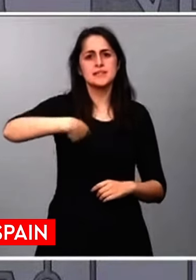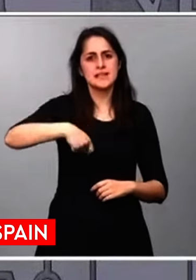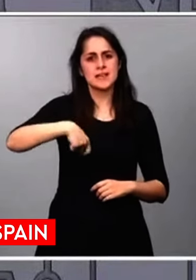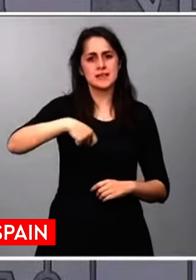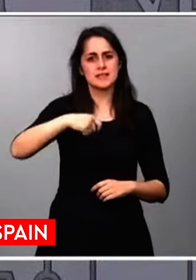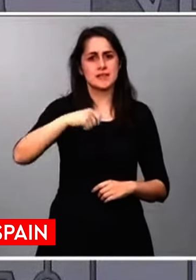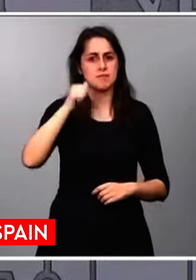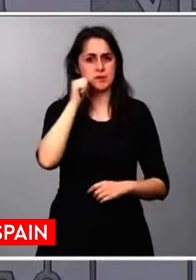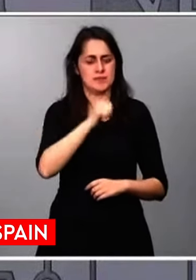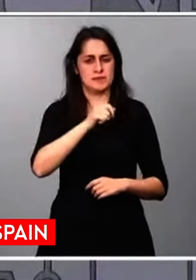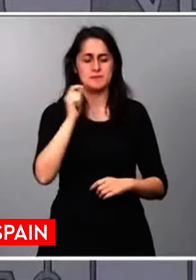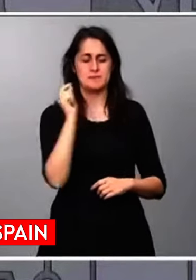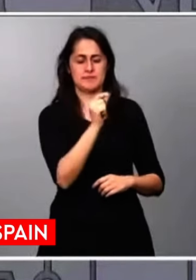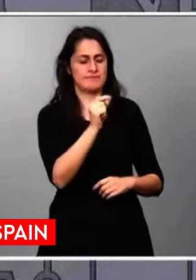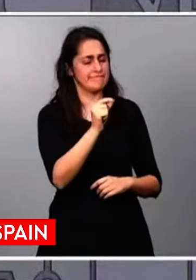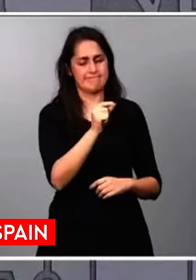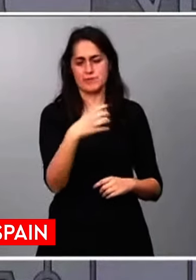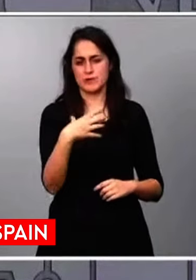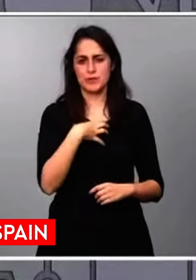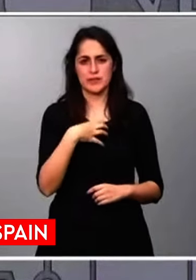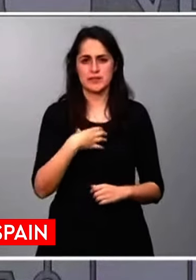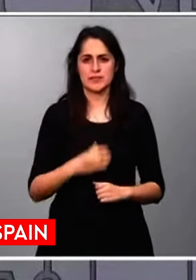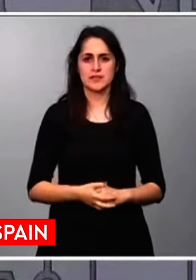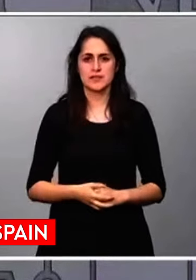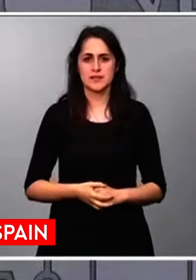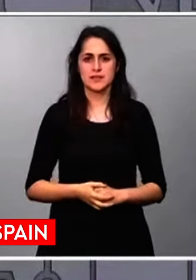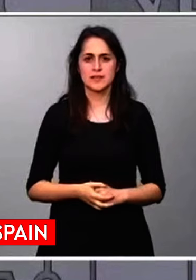A fact that breaks with all diplomatic customs